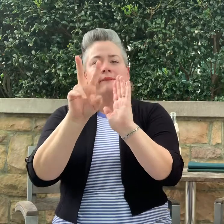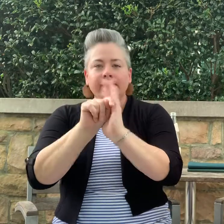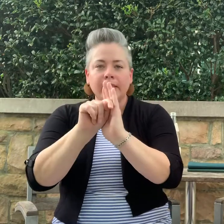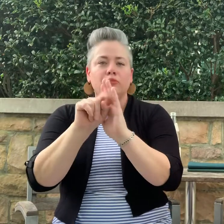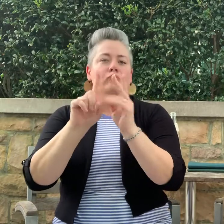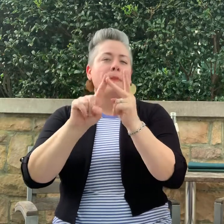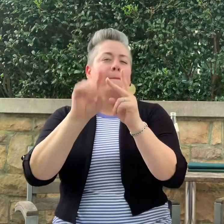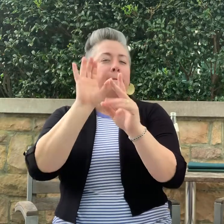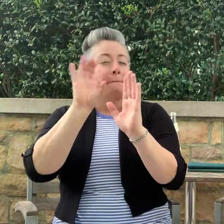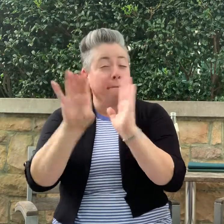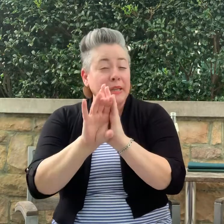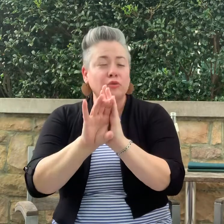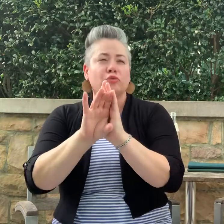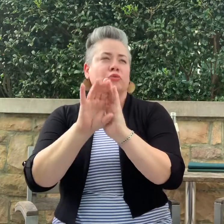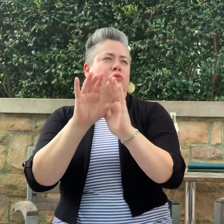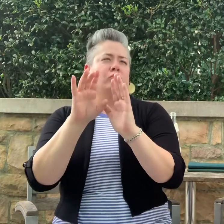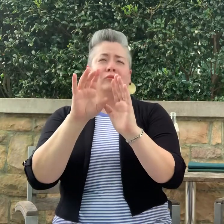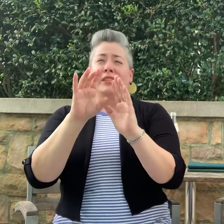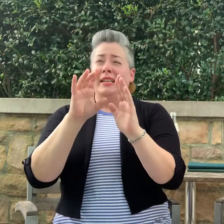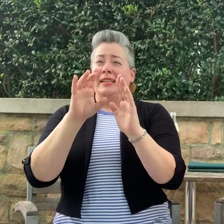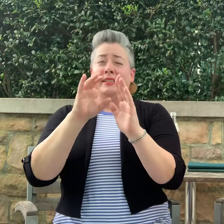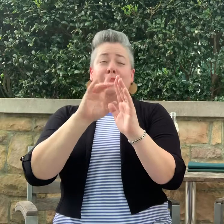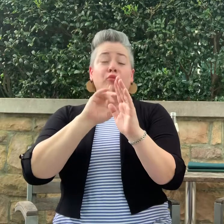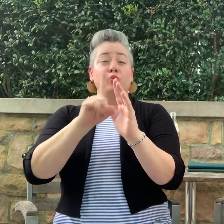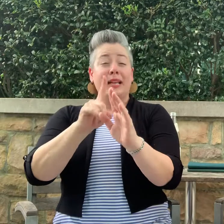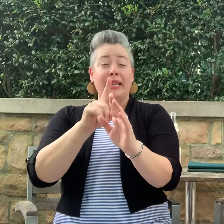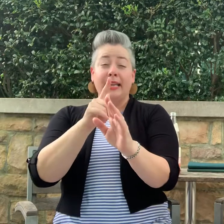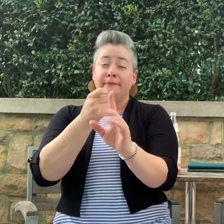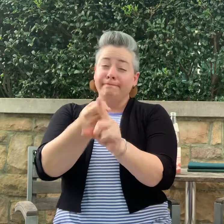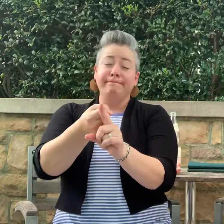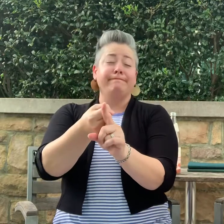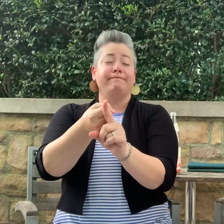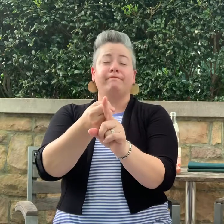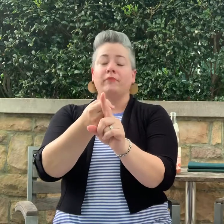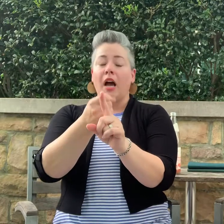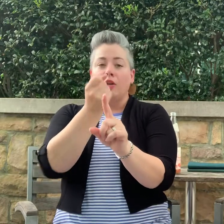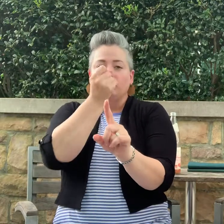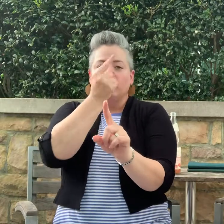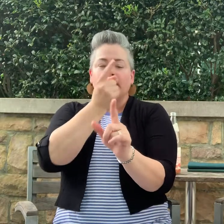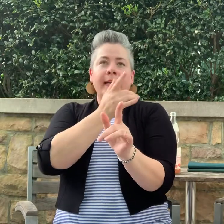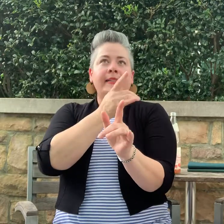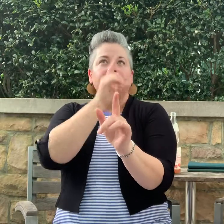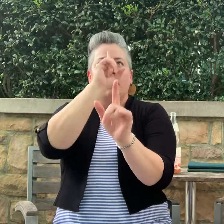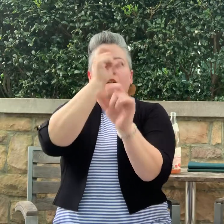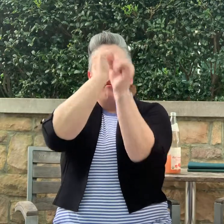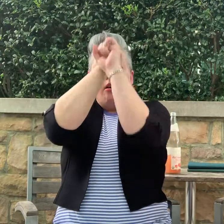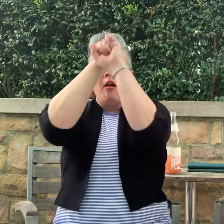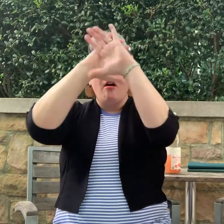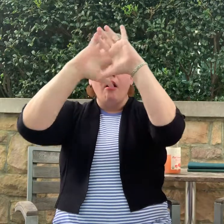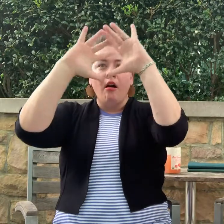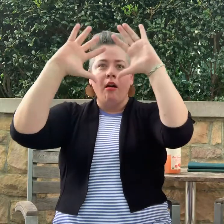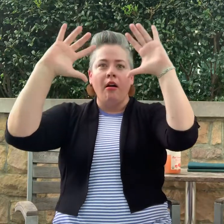understand its mysticism.